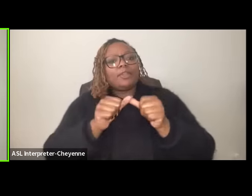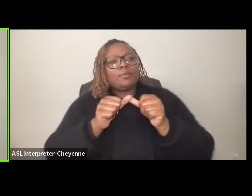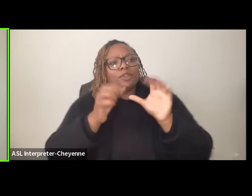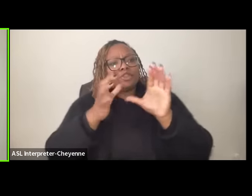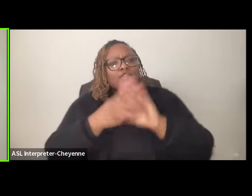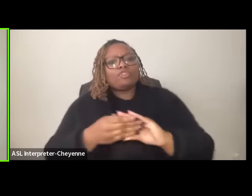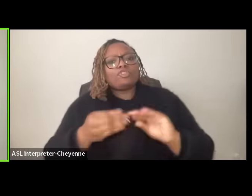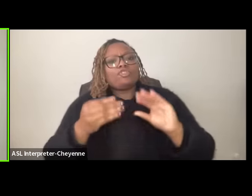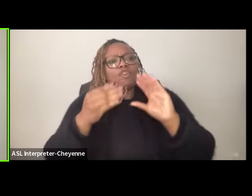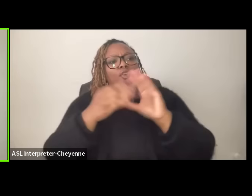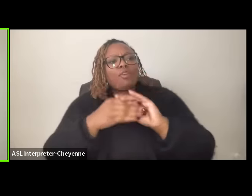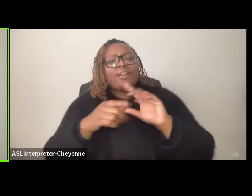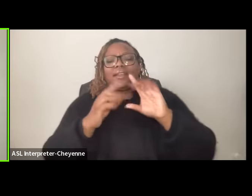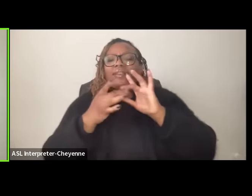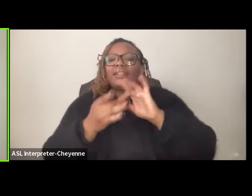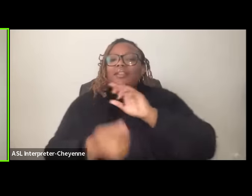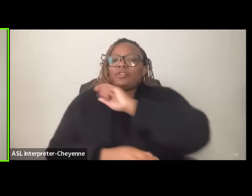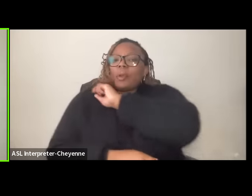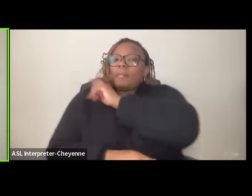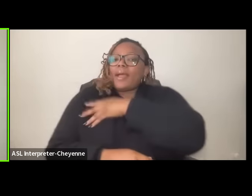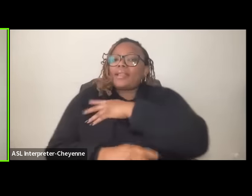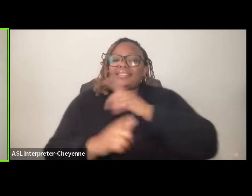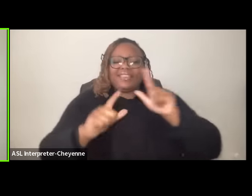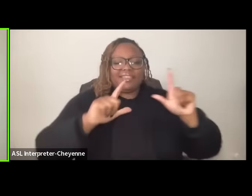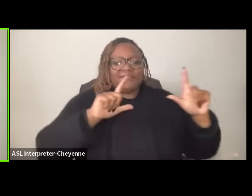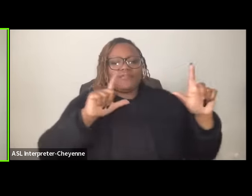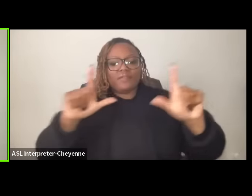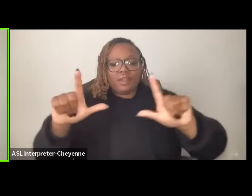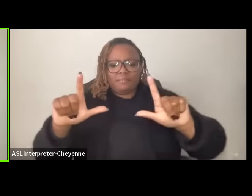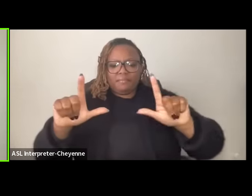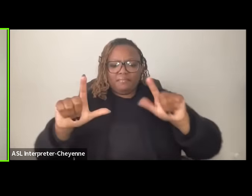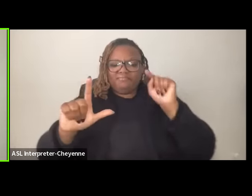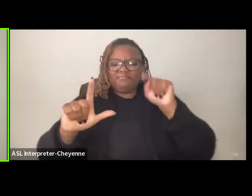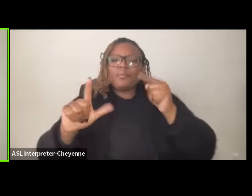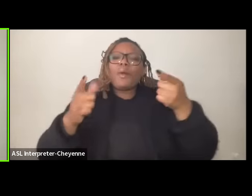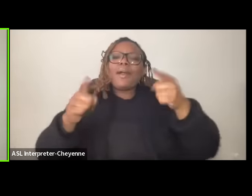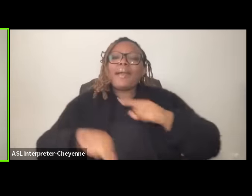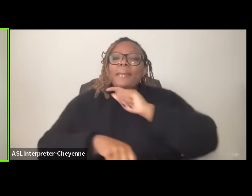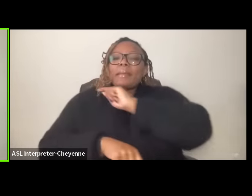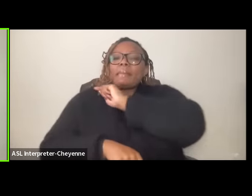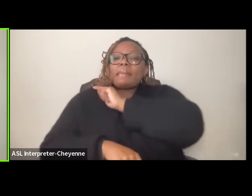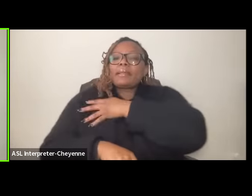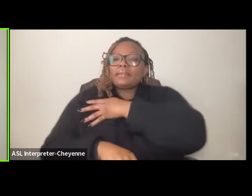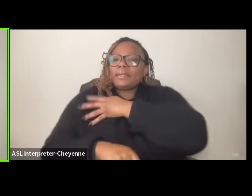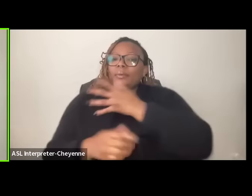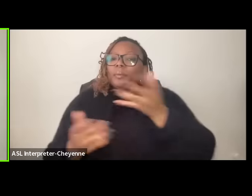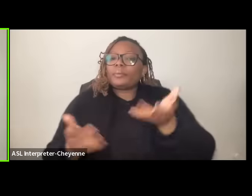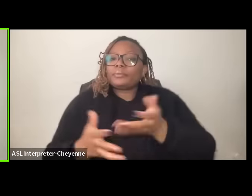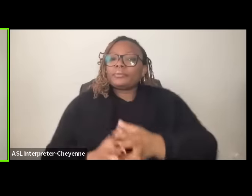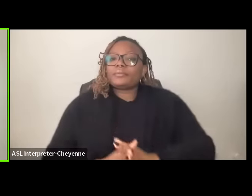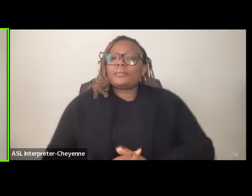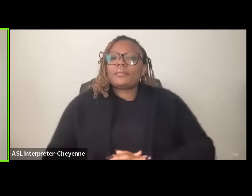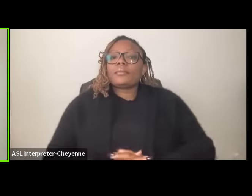narrative around Palestine or the framing of what is happening in Palestine um as we know the